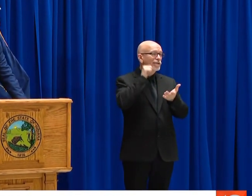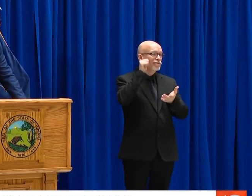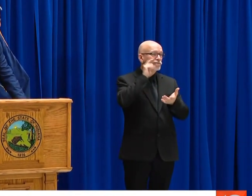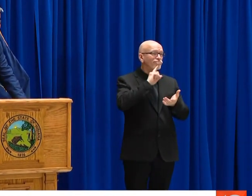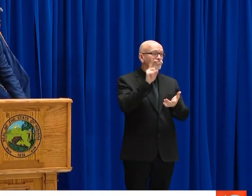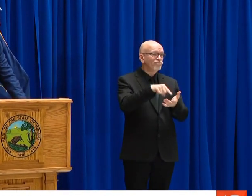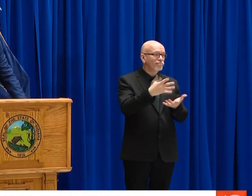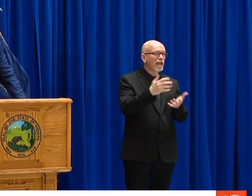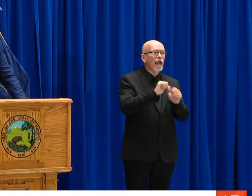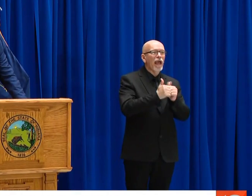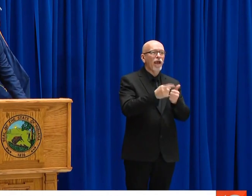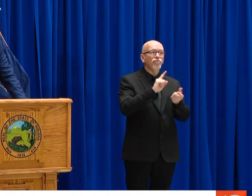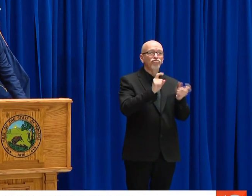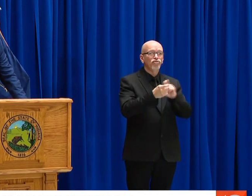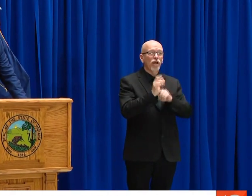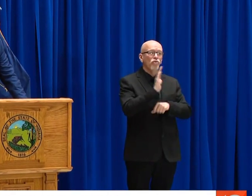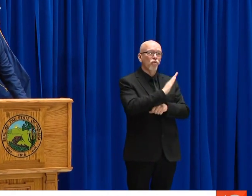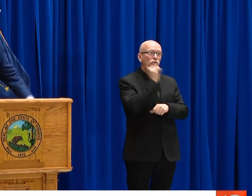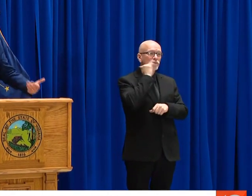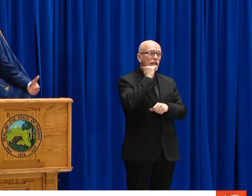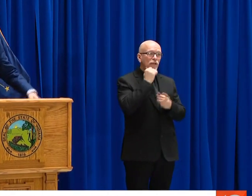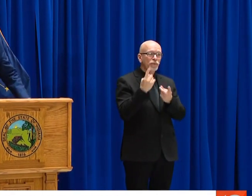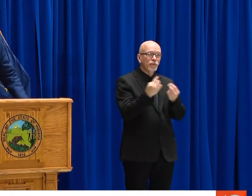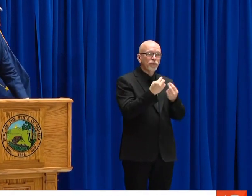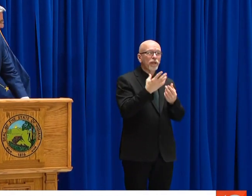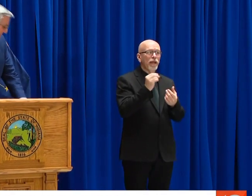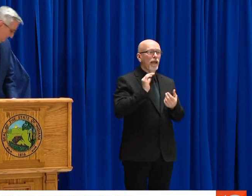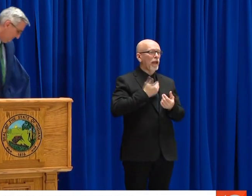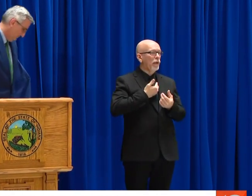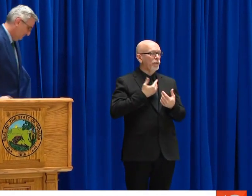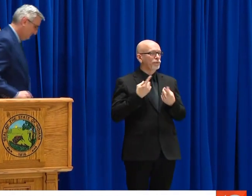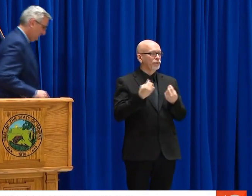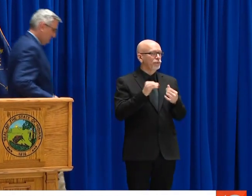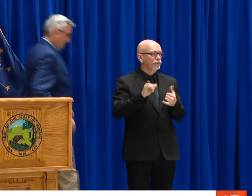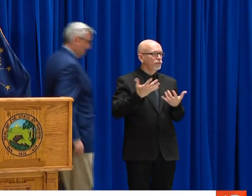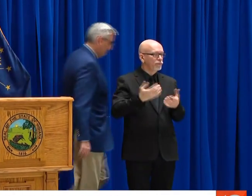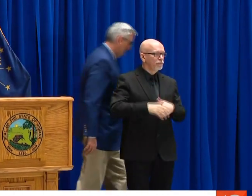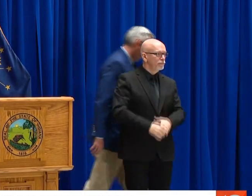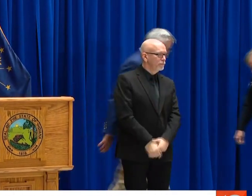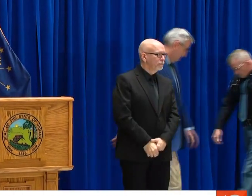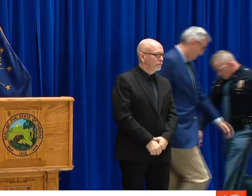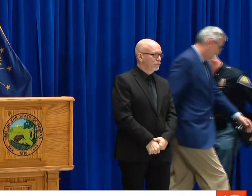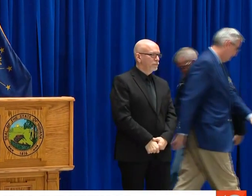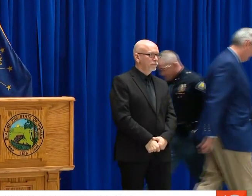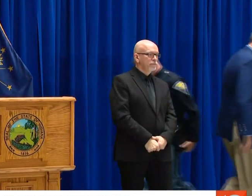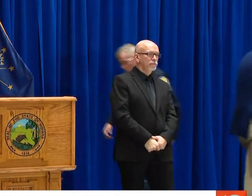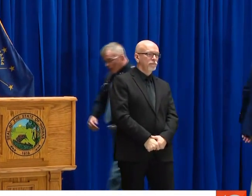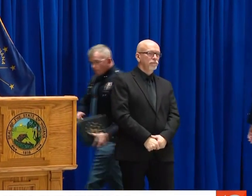I'D ASK SUPERINTENDENT DOUG CARTER IF YOU CAN ELABORATE ON THE EXECUTIVE ORDER THAT I SIGNED YESTERDAY, HOW THAT MAY